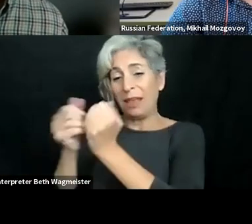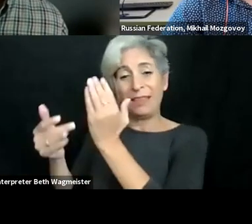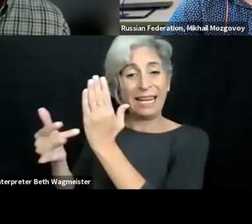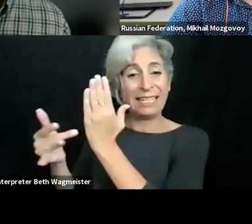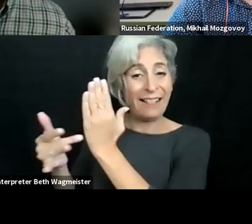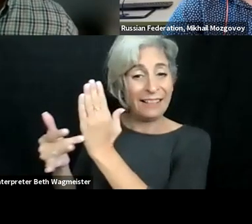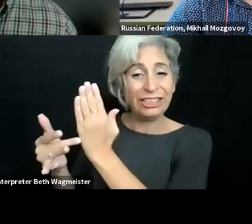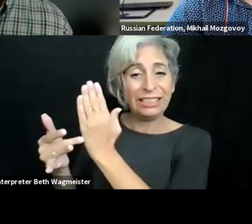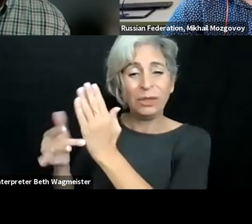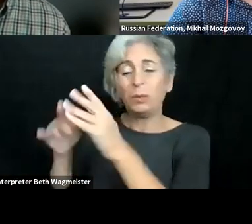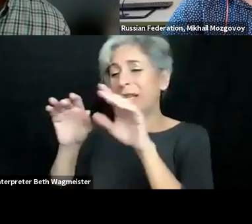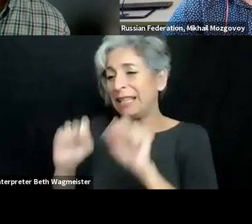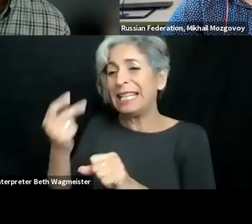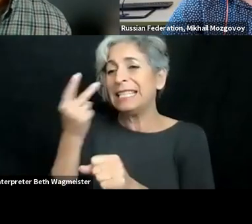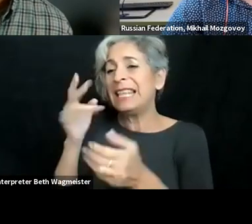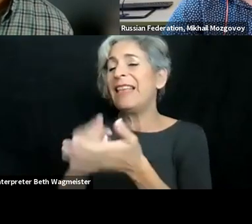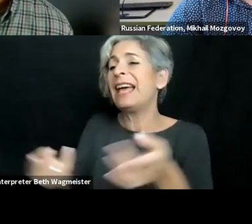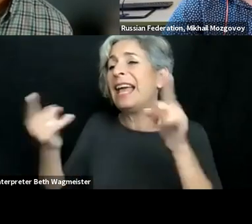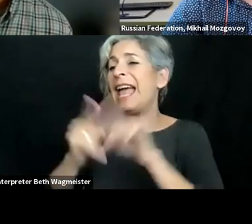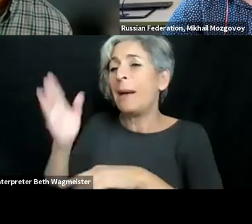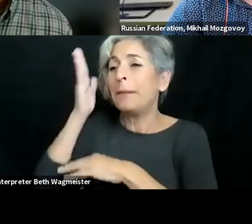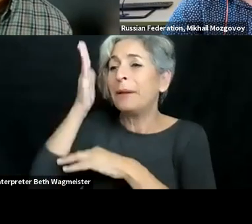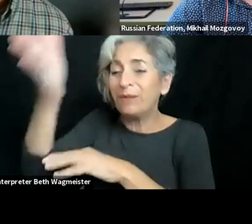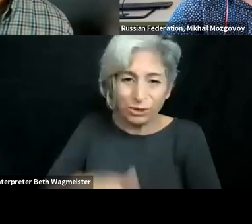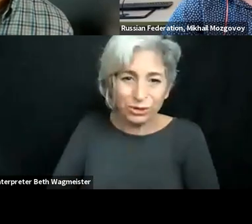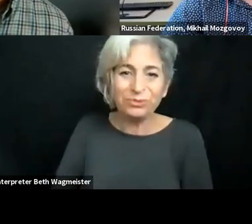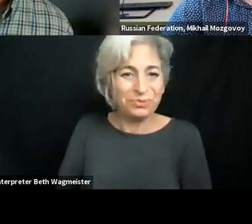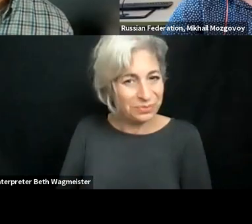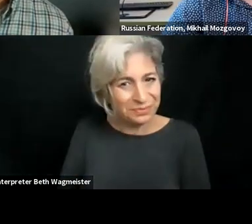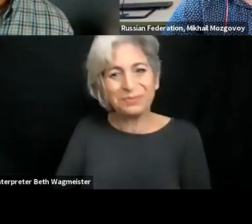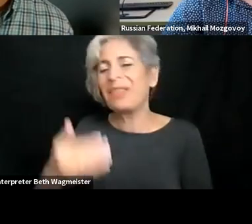And it's something that I hope with the improvement